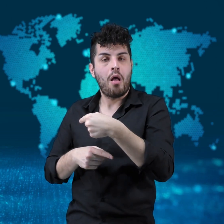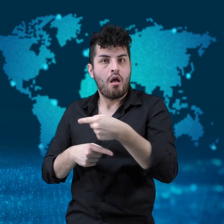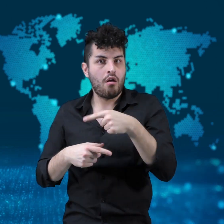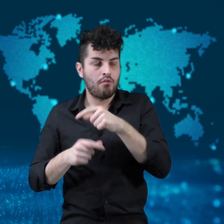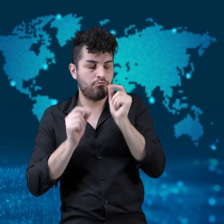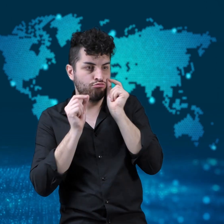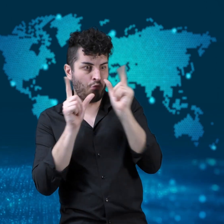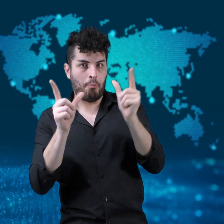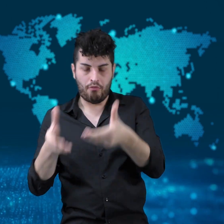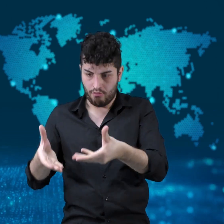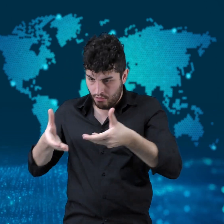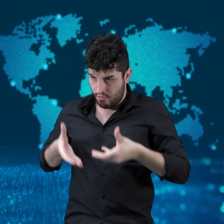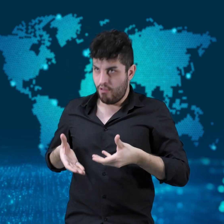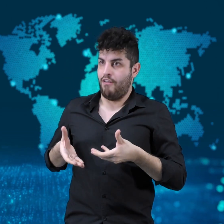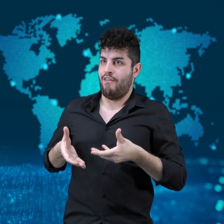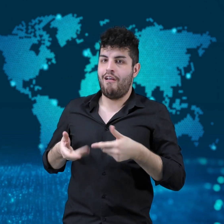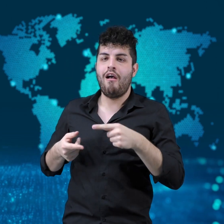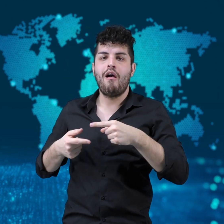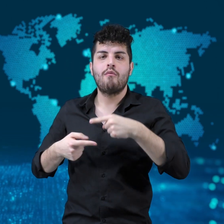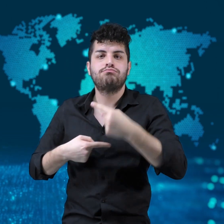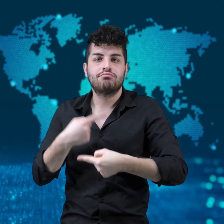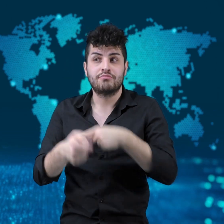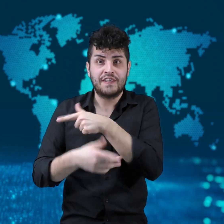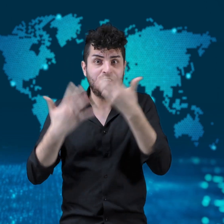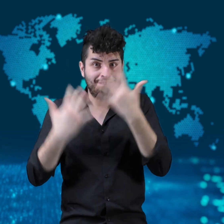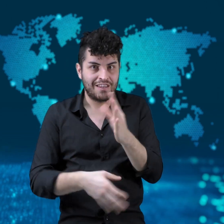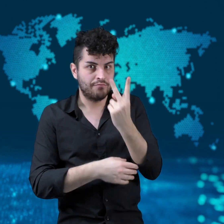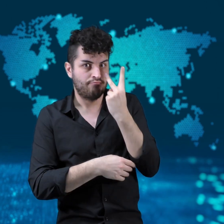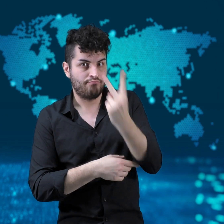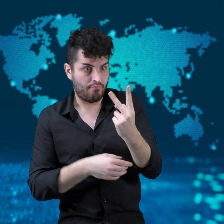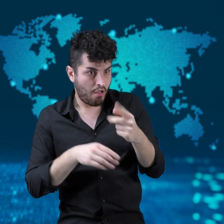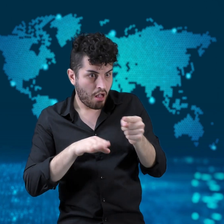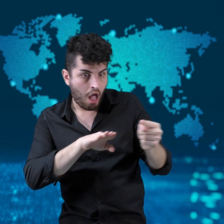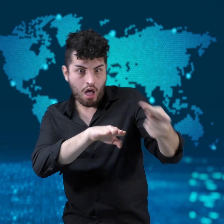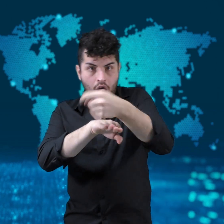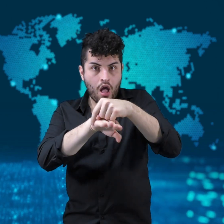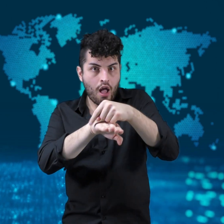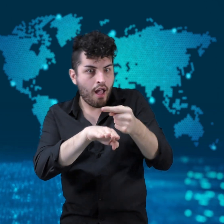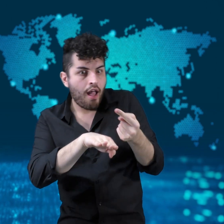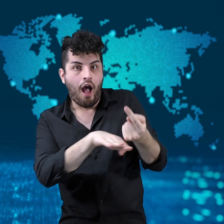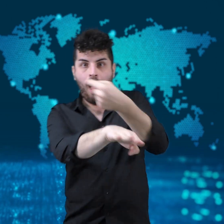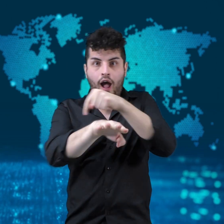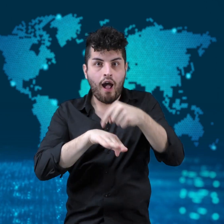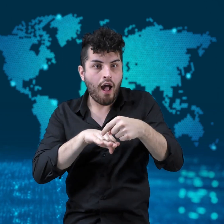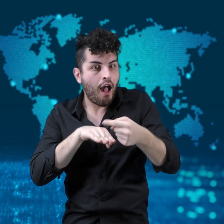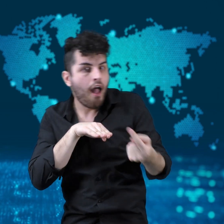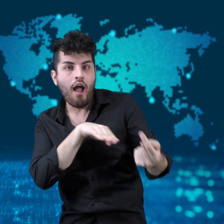saying that you never know who's day you will make when you